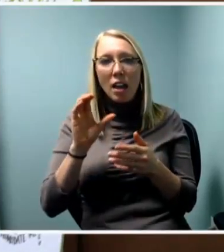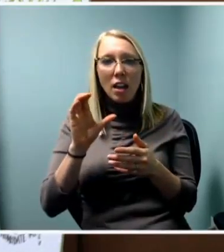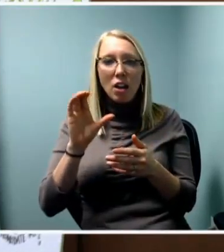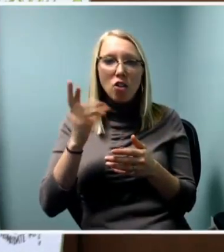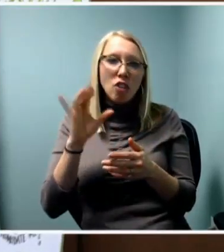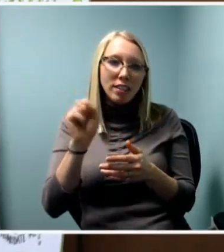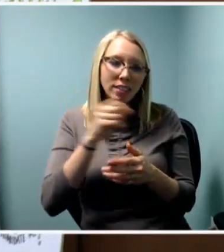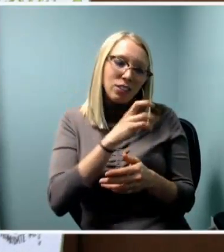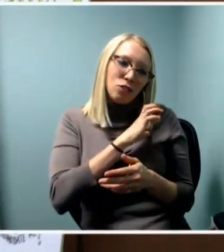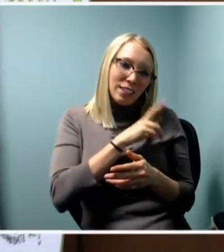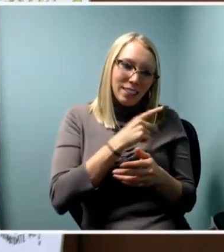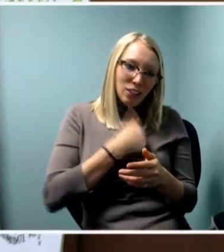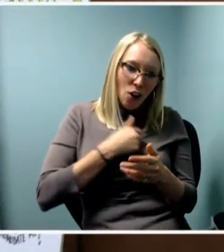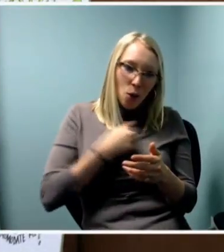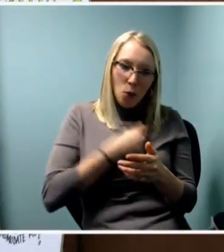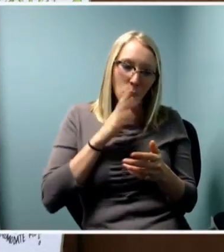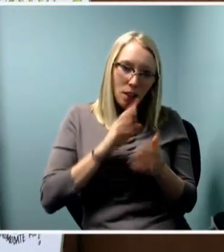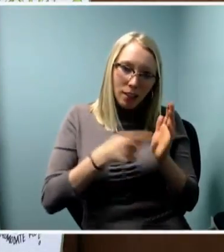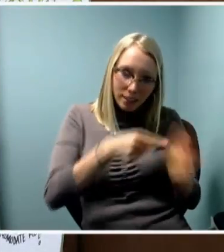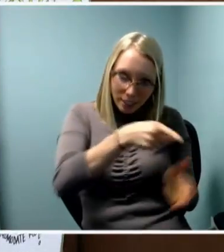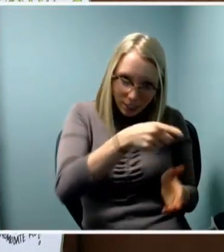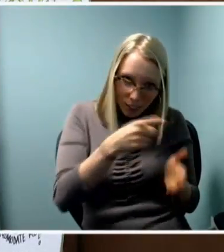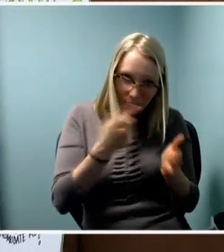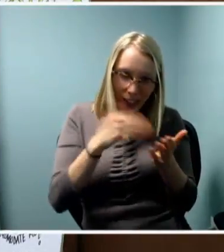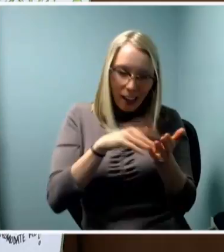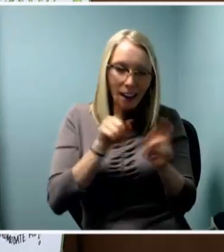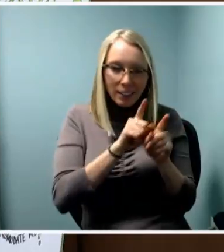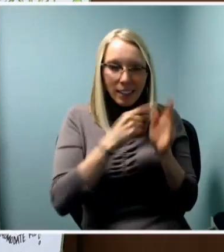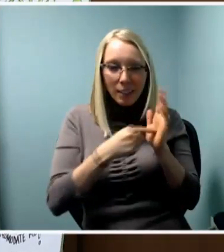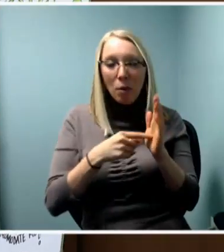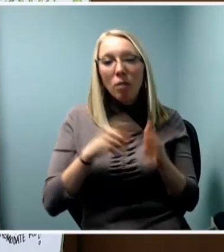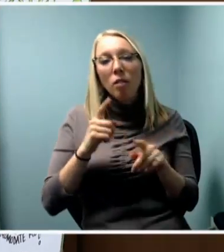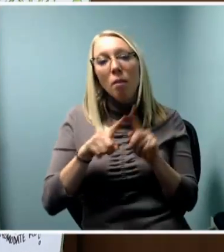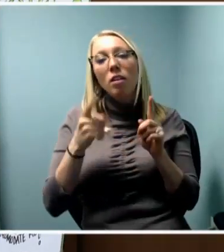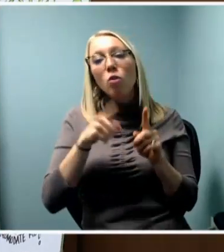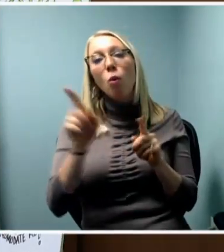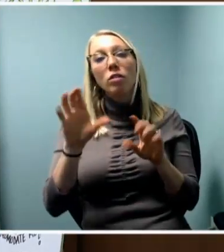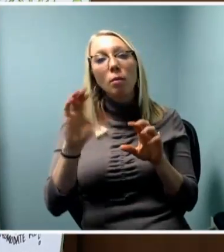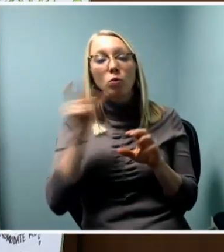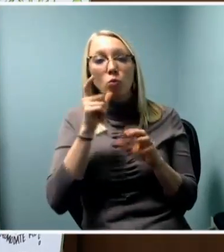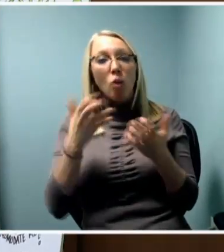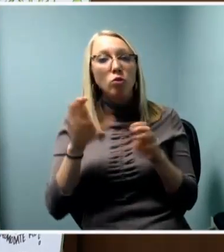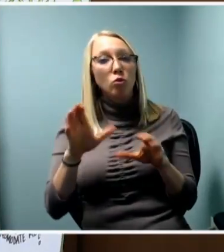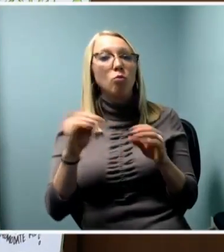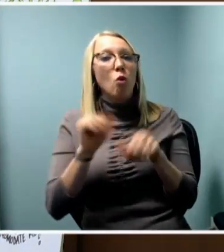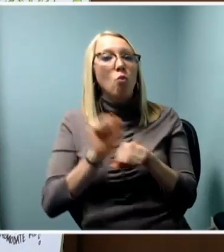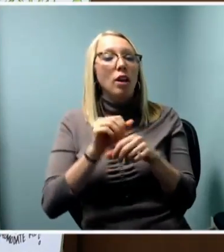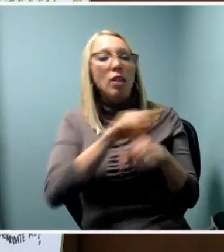We talked about, for companies that wish to do more work in communities where they don't have much familiarity,